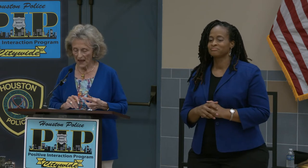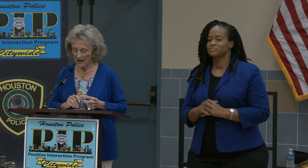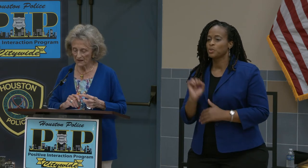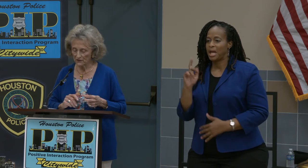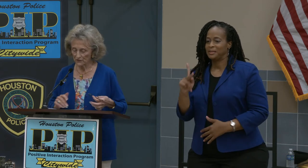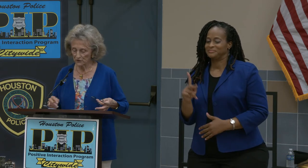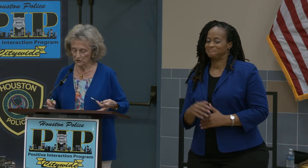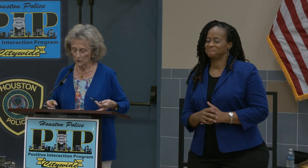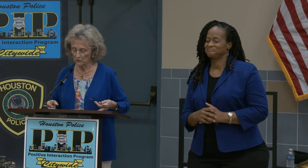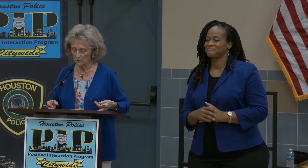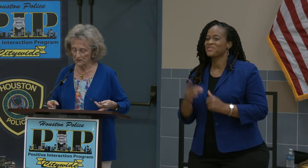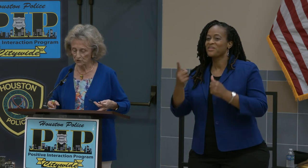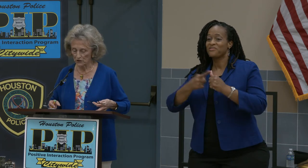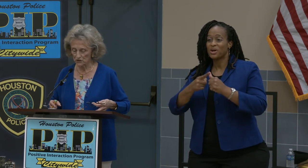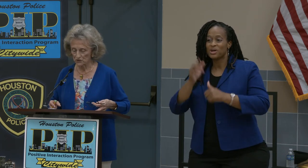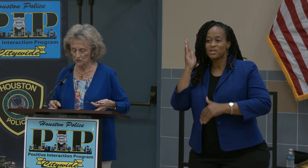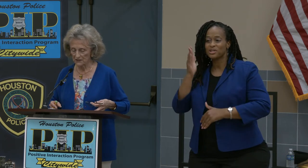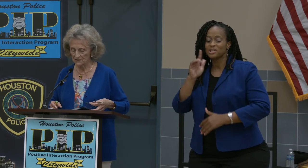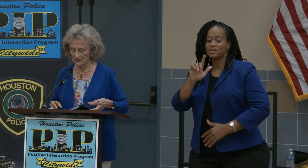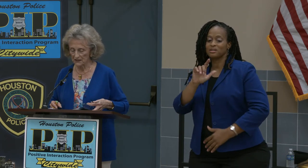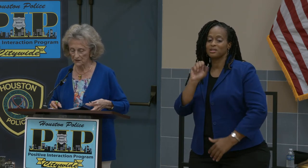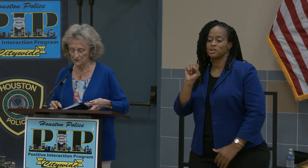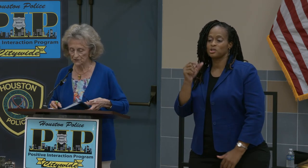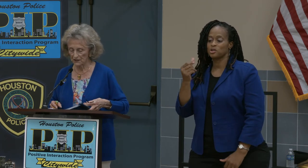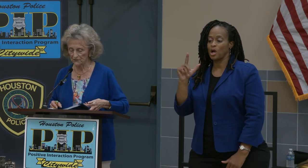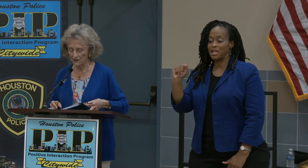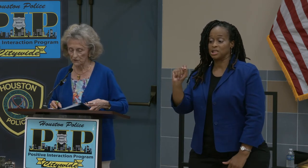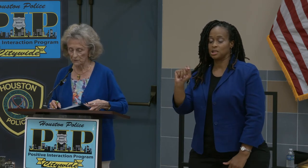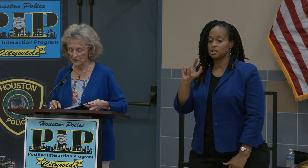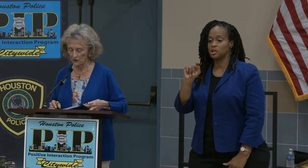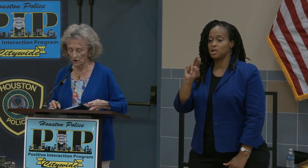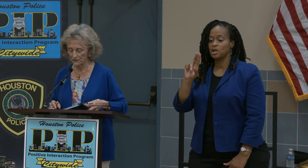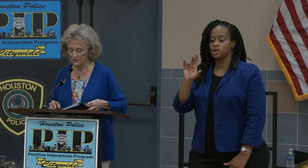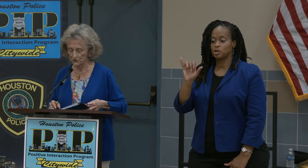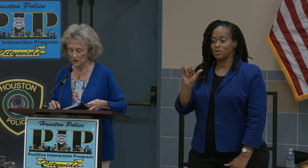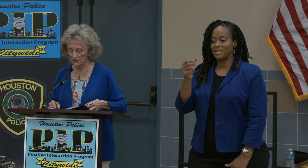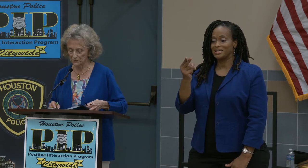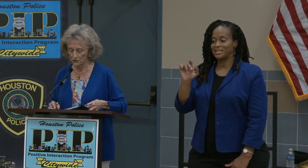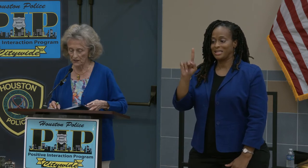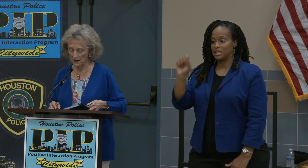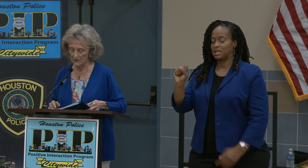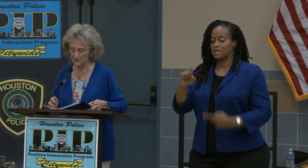And the first one will be sergeant Tracy Hicks followed by officer Oscar Gamez.